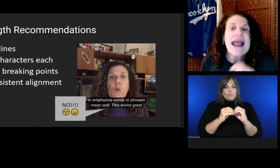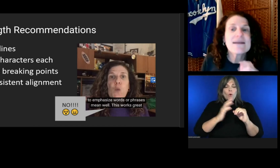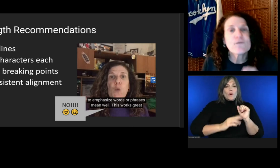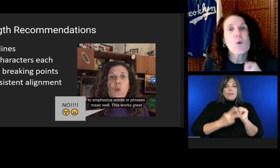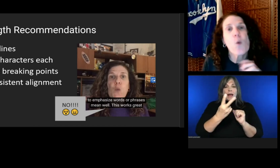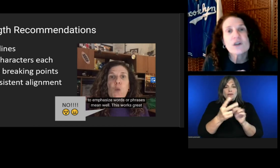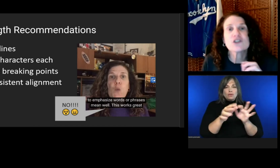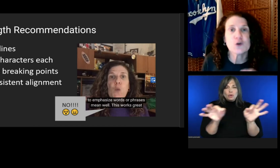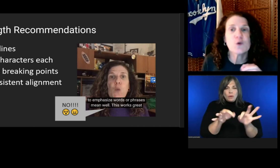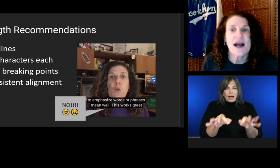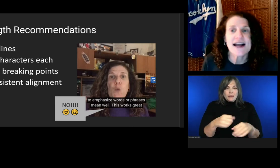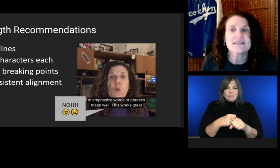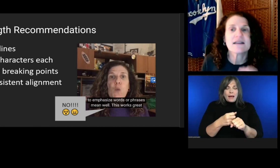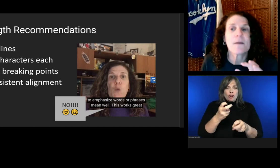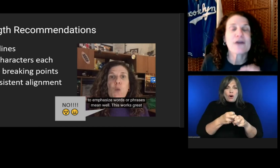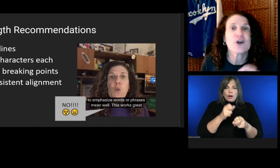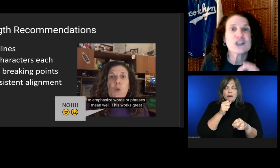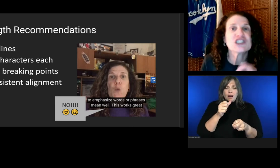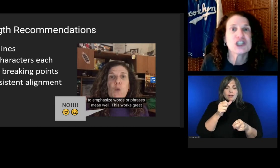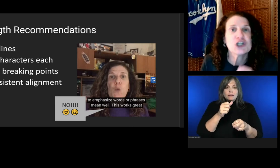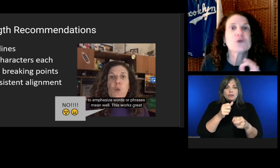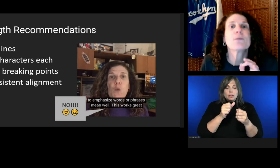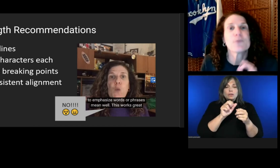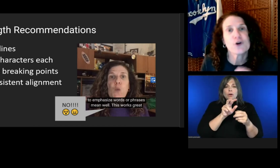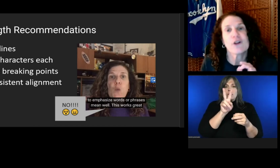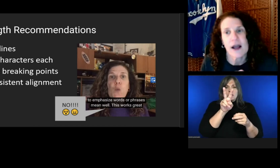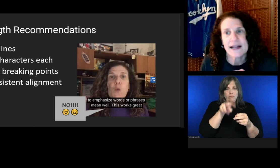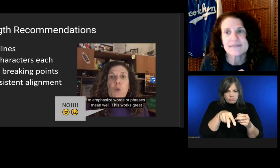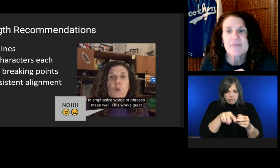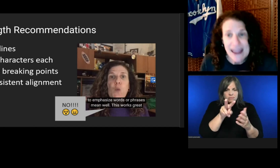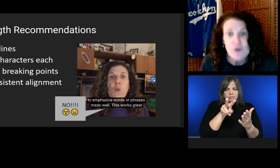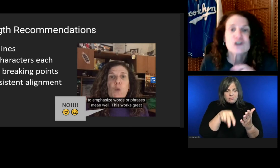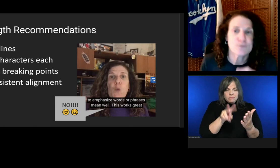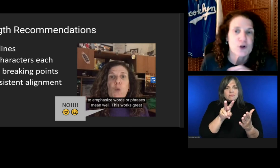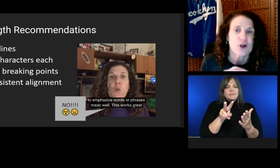Aim for one to two lines, about 32 characters per line.